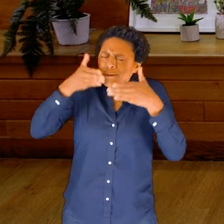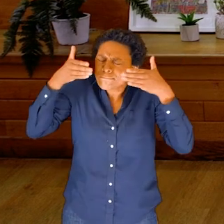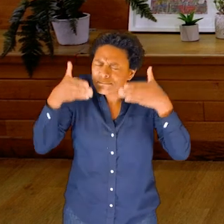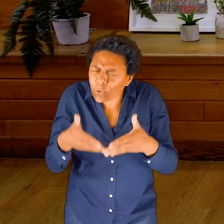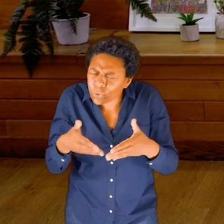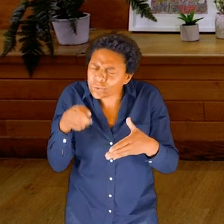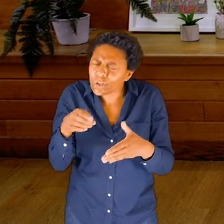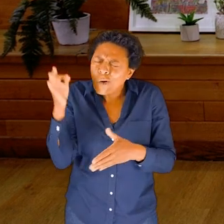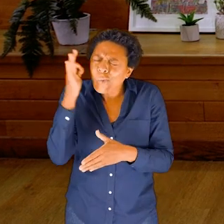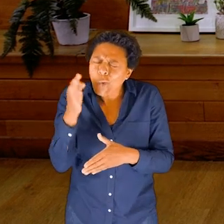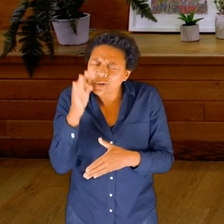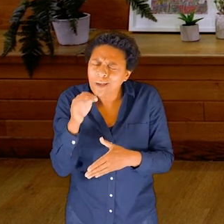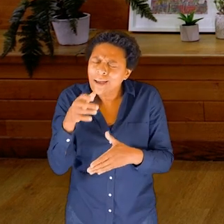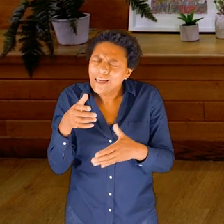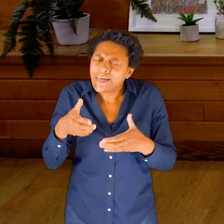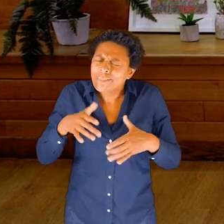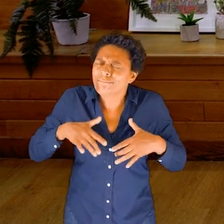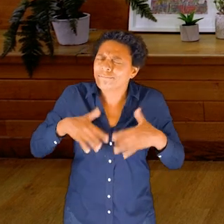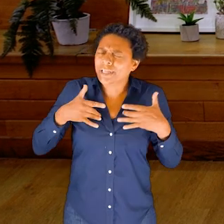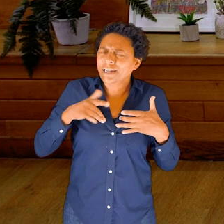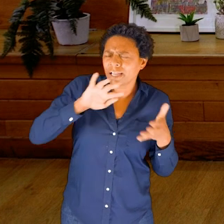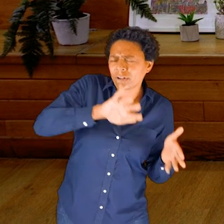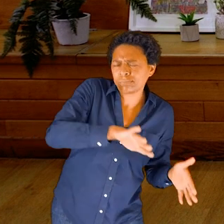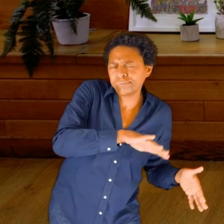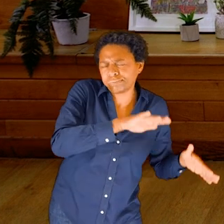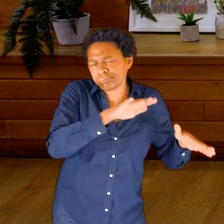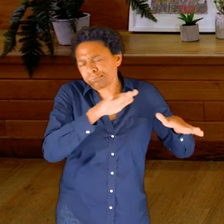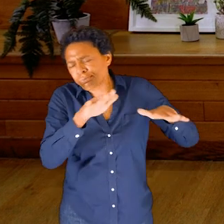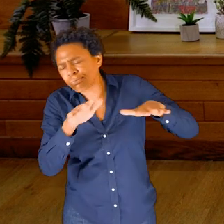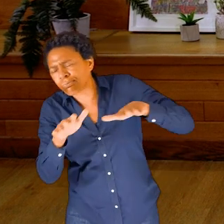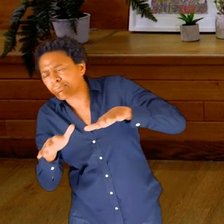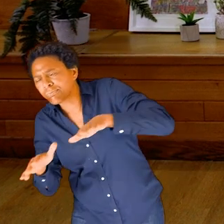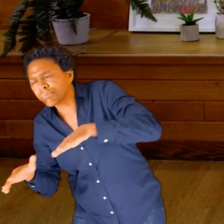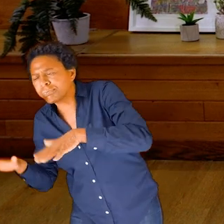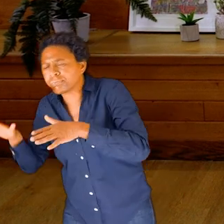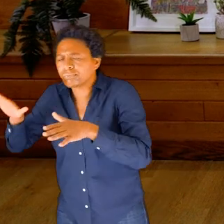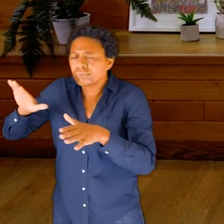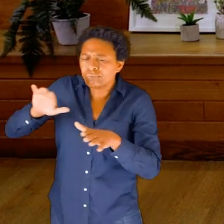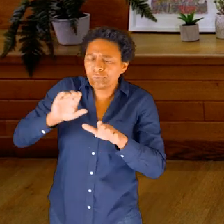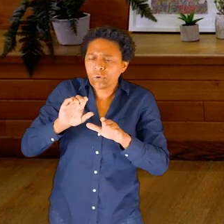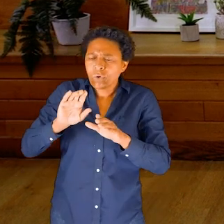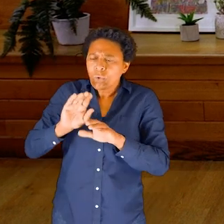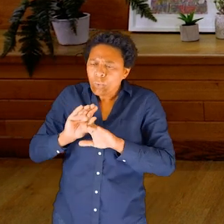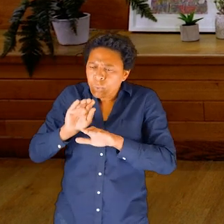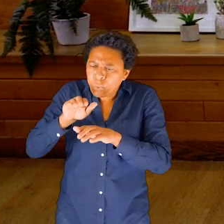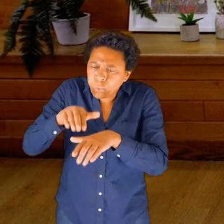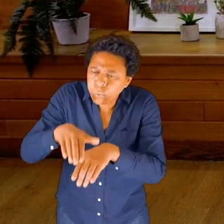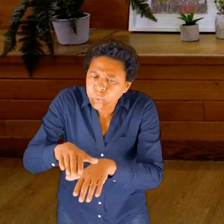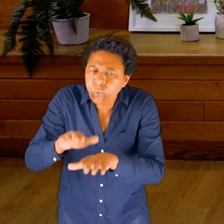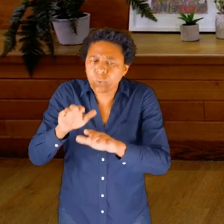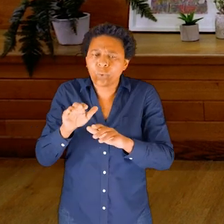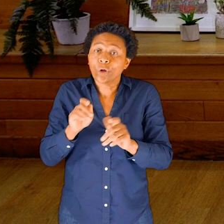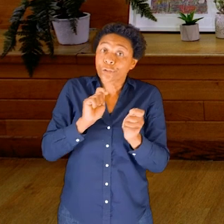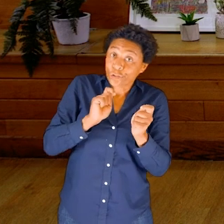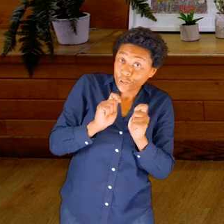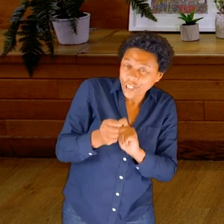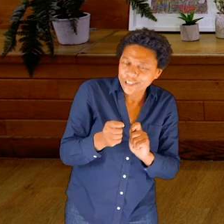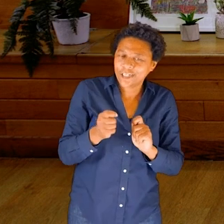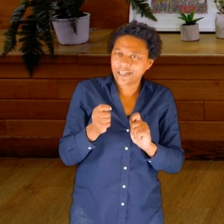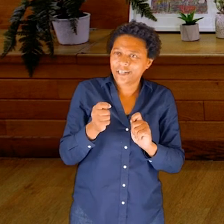So the container—changing the orientation of the head and the bottle, which